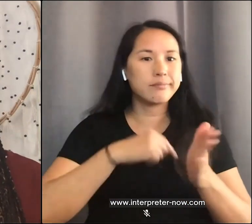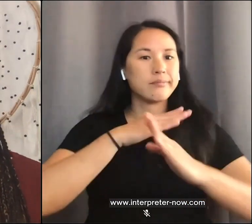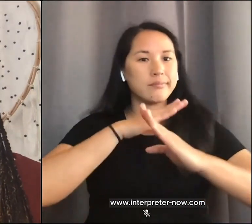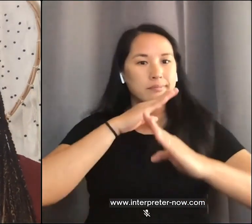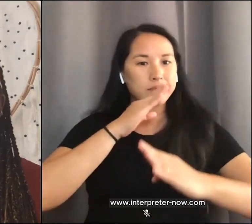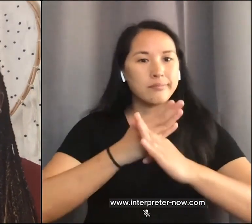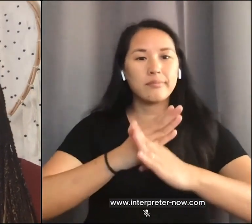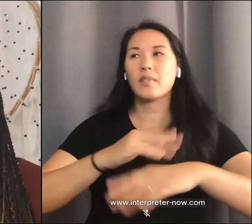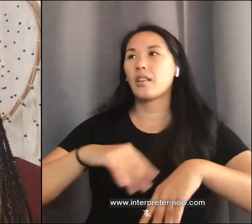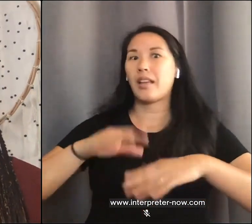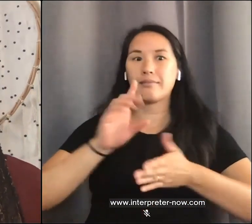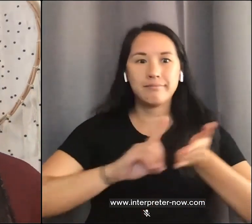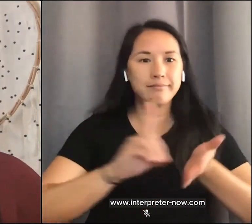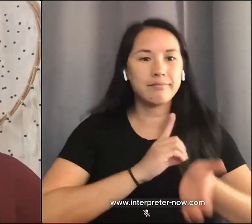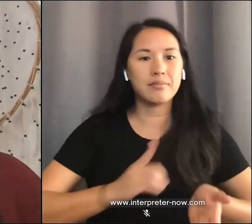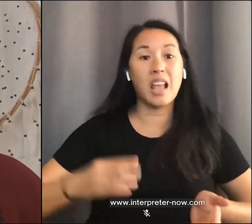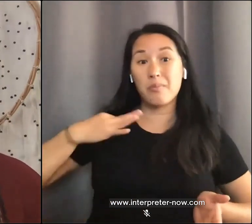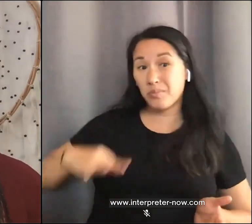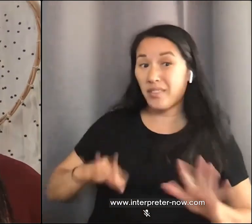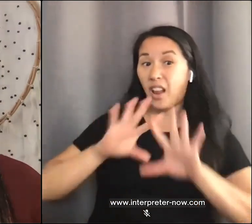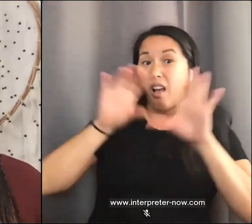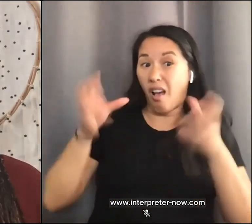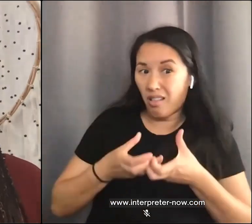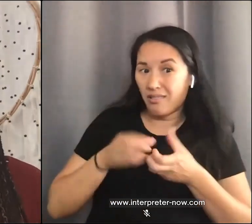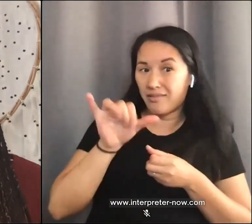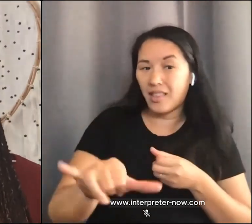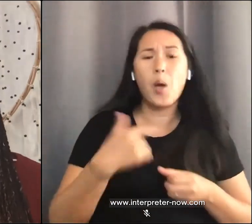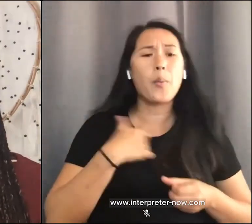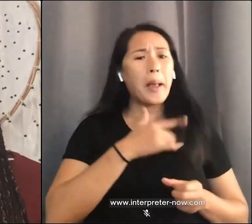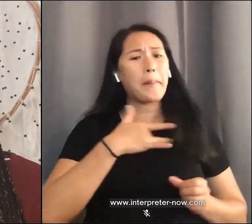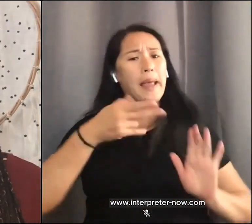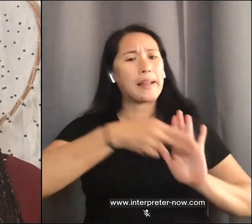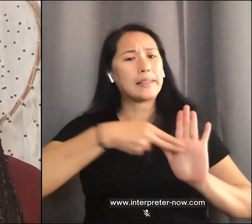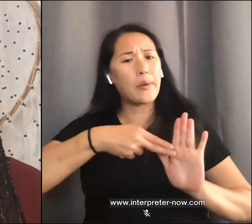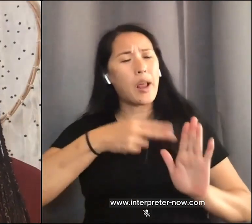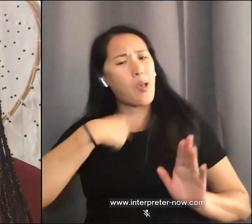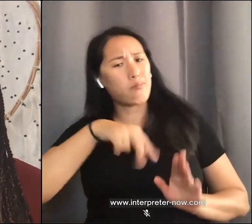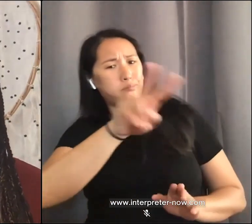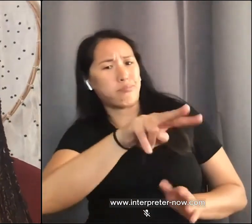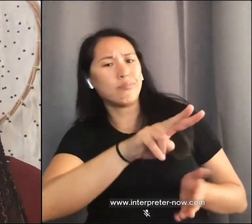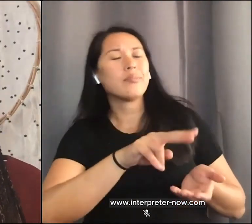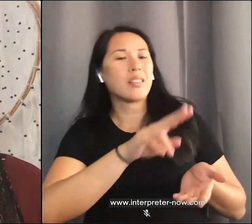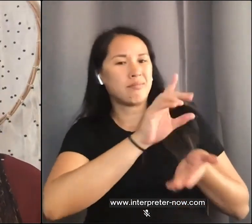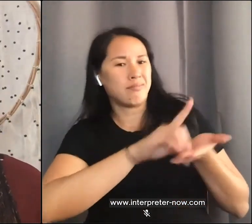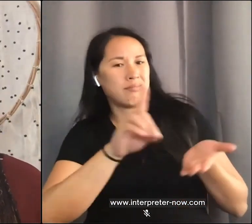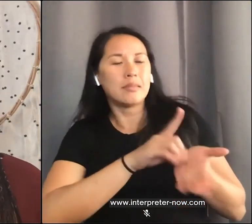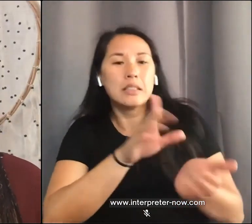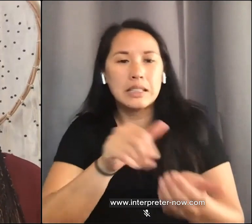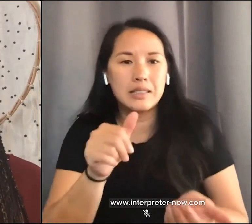We tend to categorize and stereotype, because it's easier; easier to process, to other.